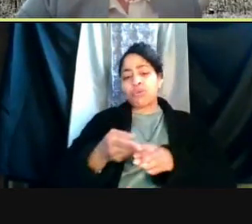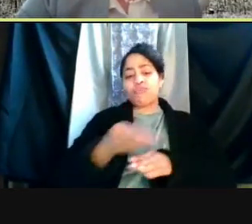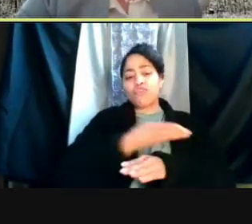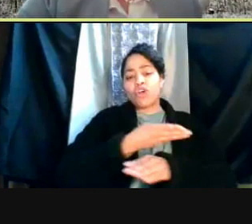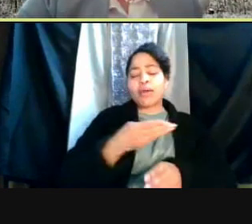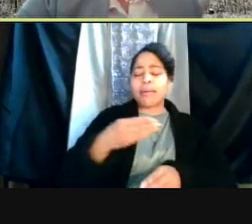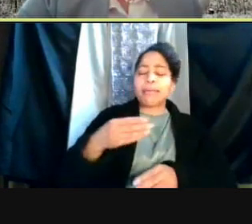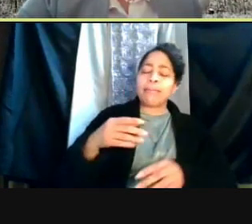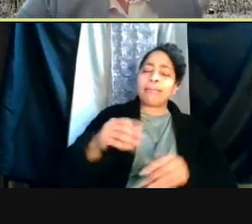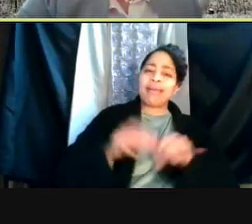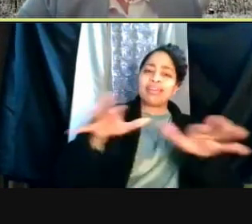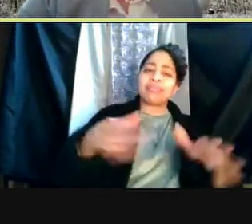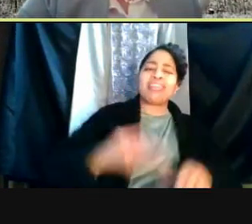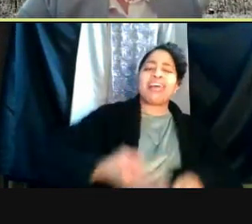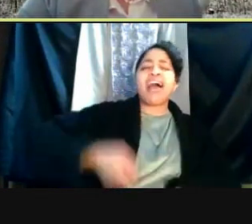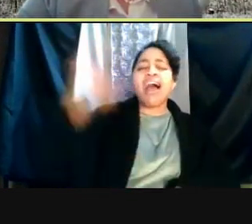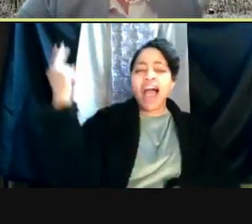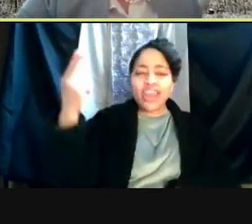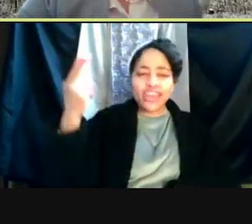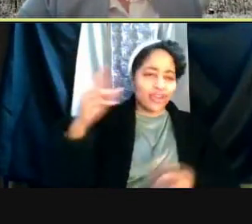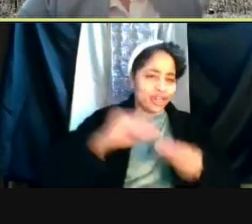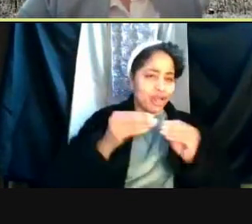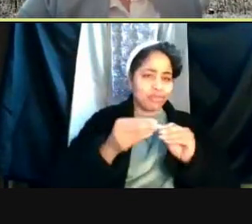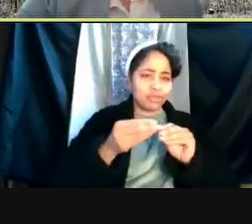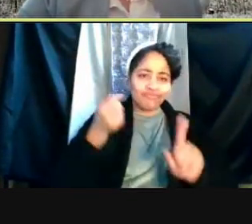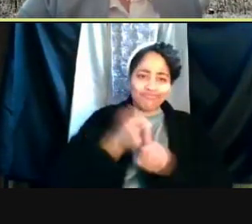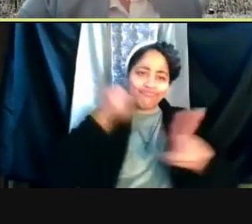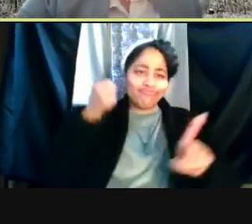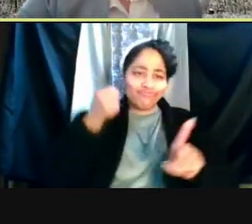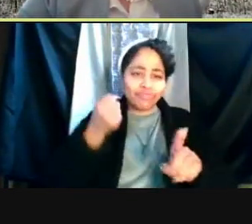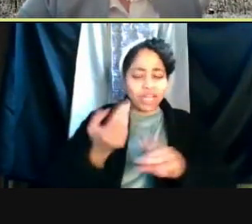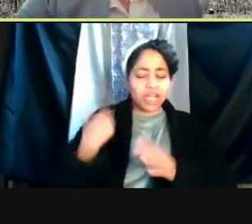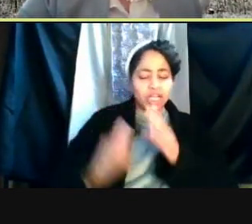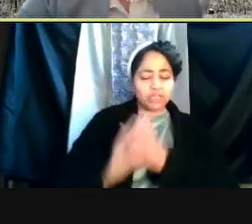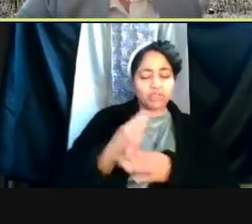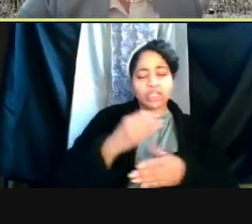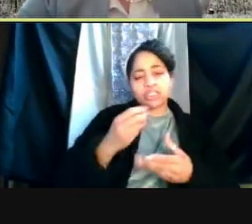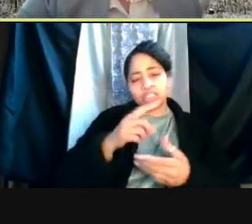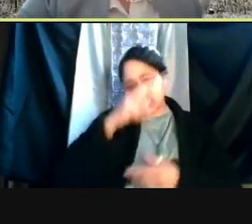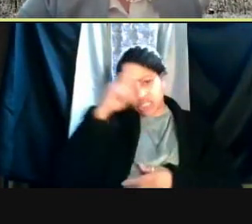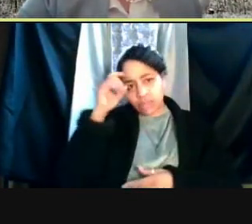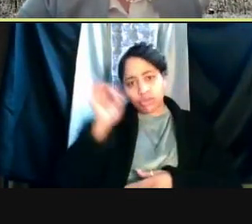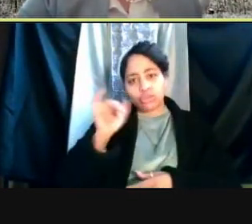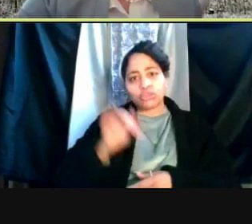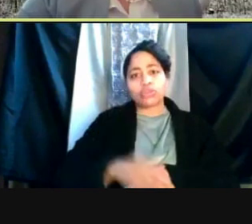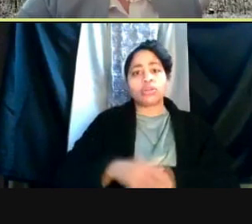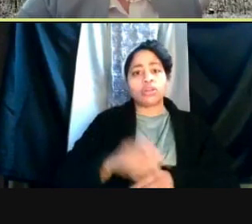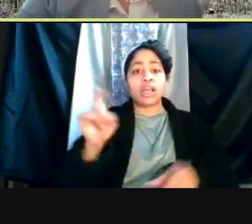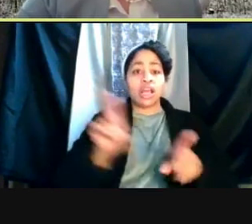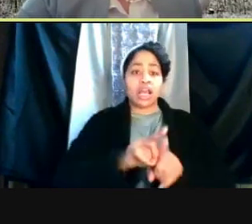of coronavirus last spring and summer. As Professor Renie Tipirneni so eloquently pointed out